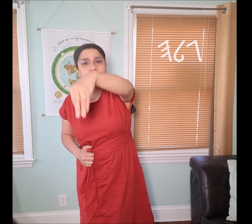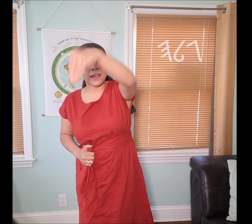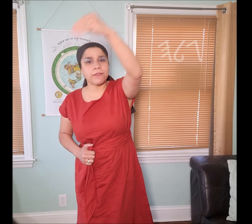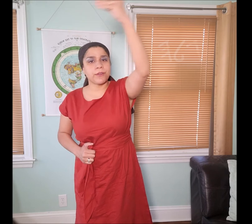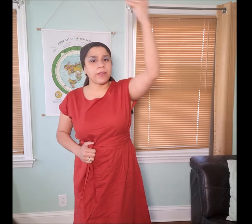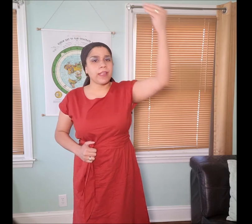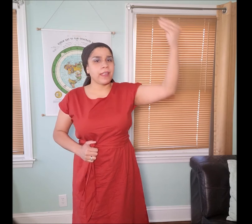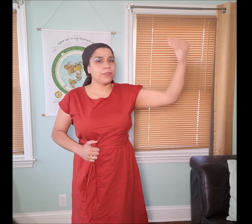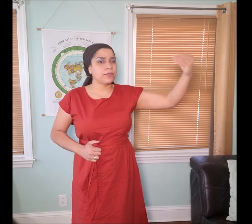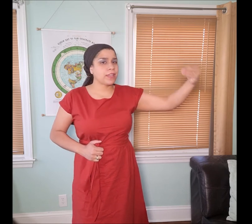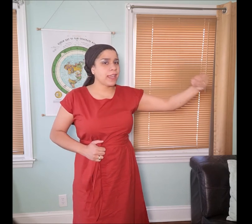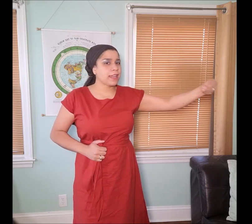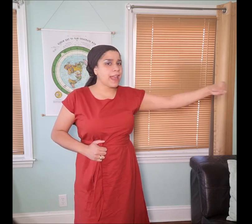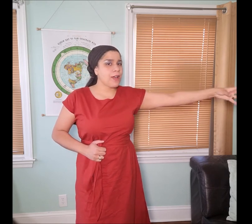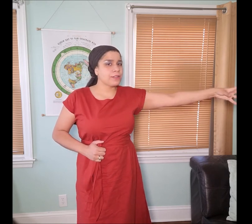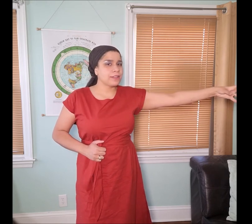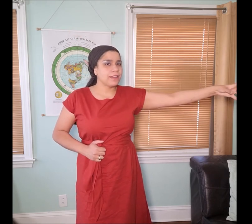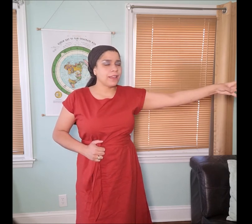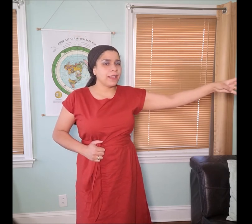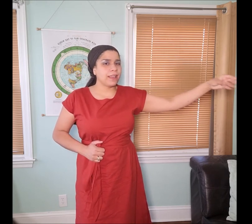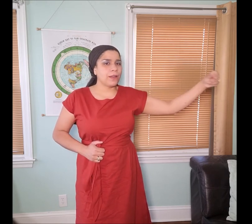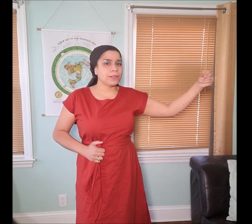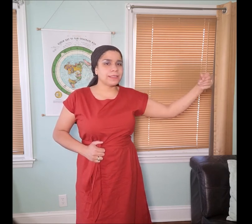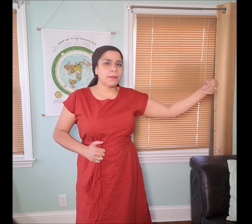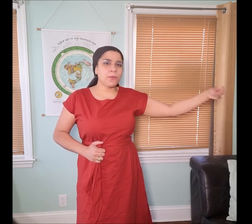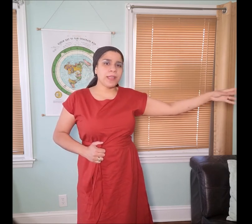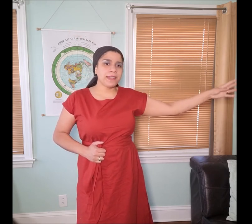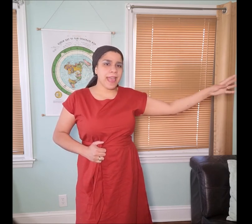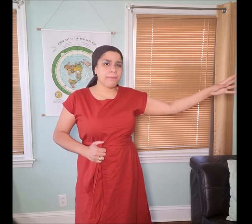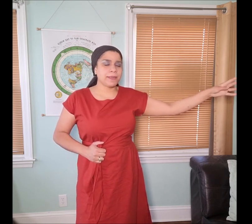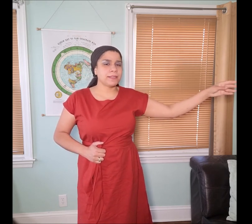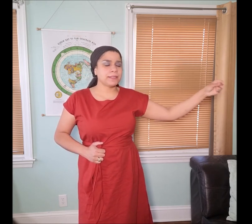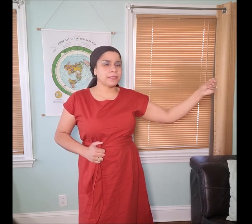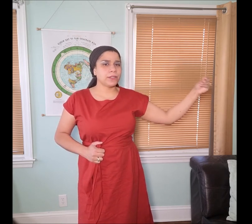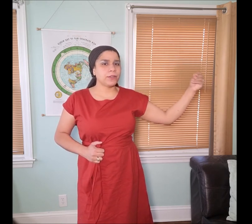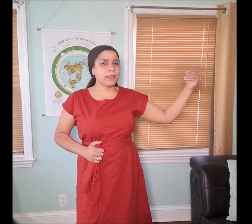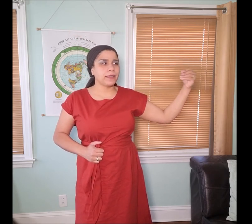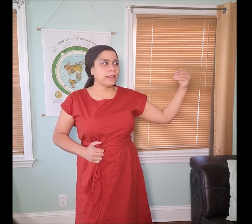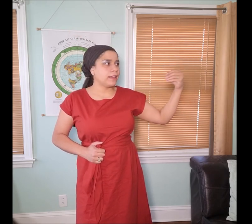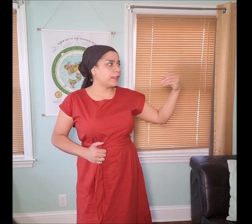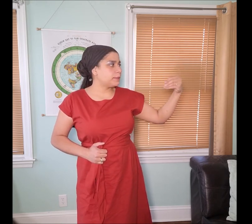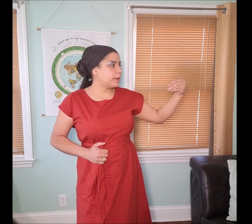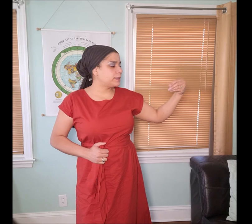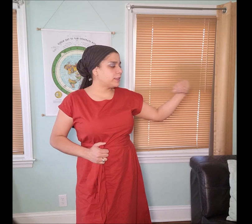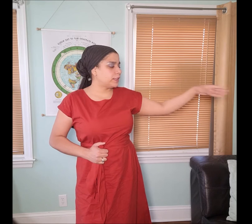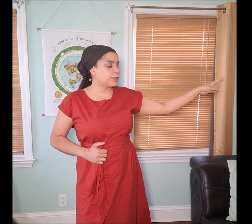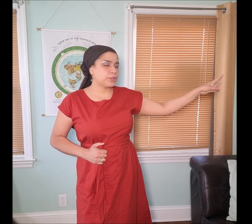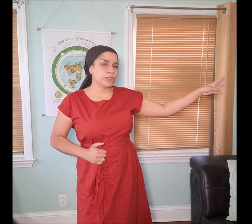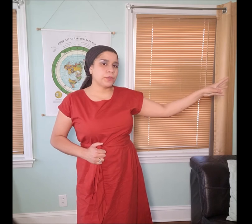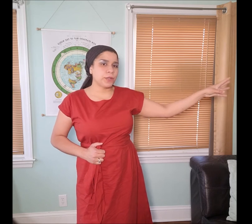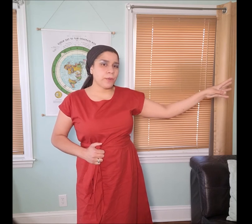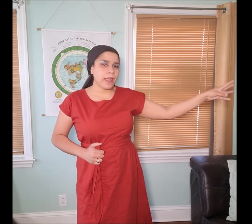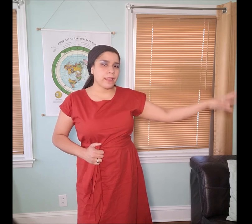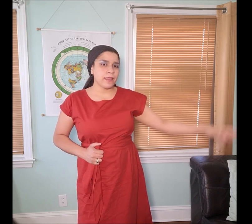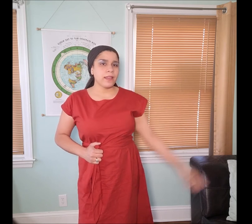a cover and you take it out some wind happens, you know like, it's basically you're fanning it away.